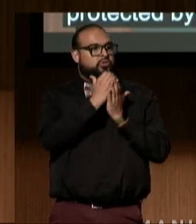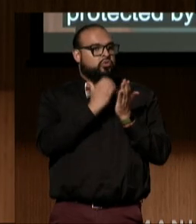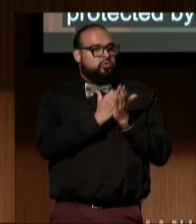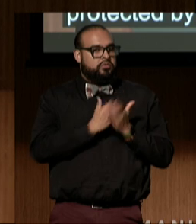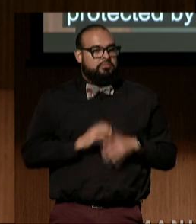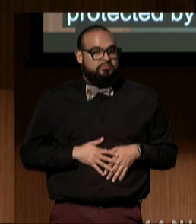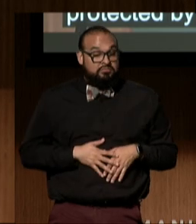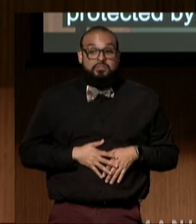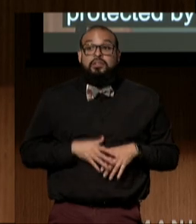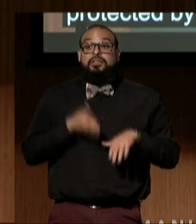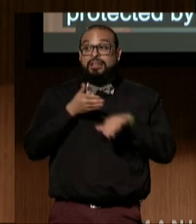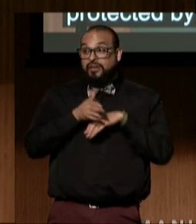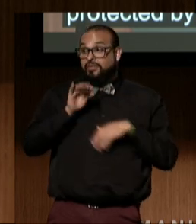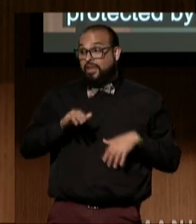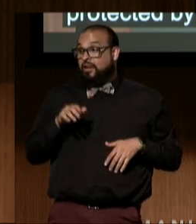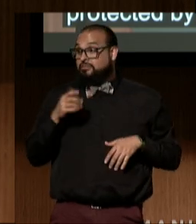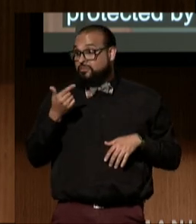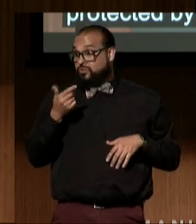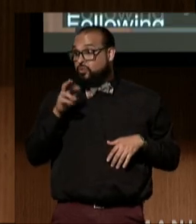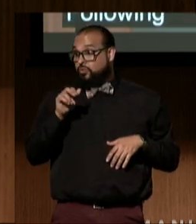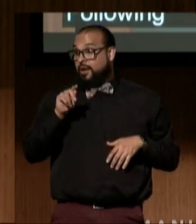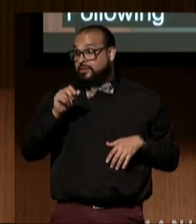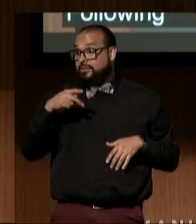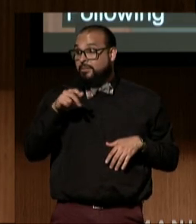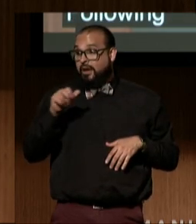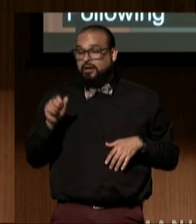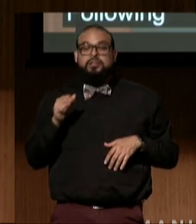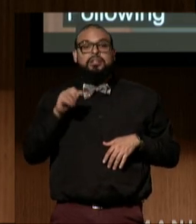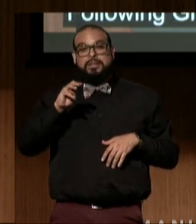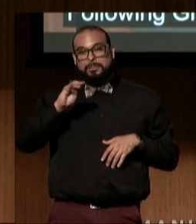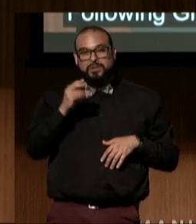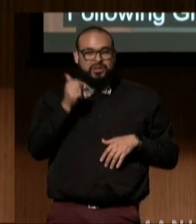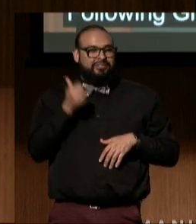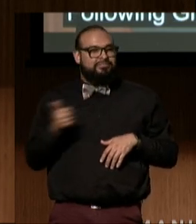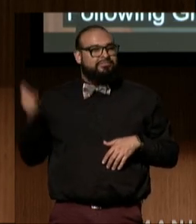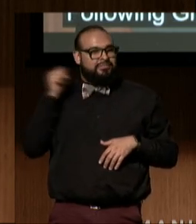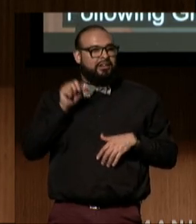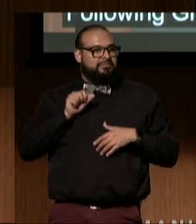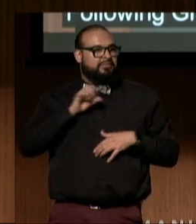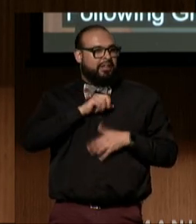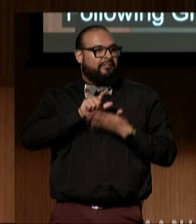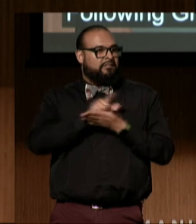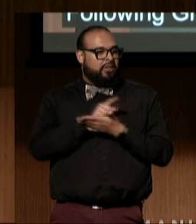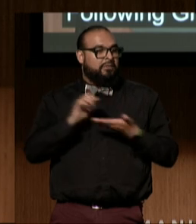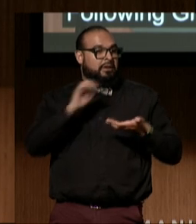Following Grants Pass, Michelle and senior staff attorney Erin Neff are partnering with advocates for unhoused people